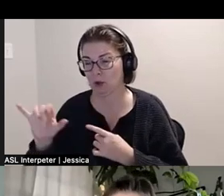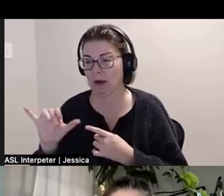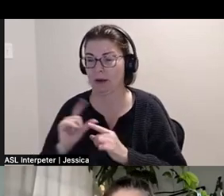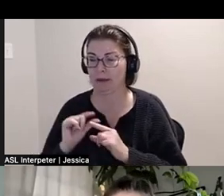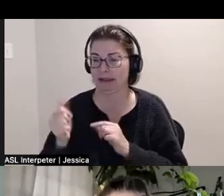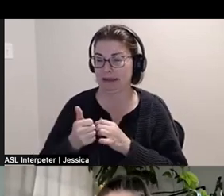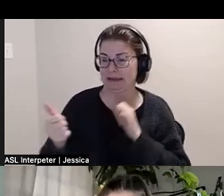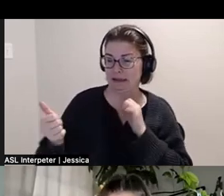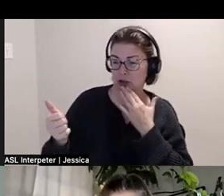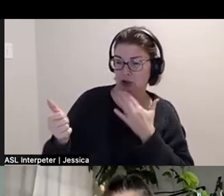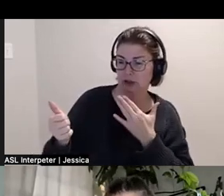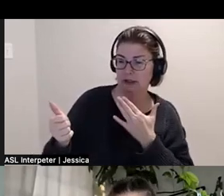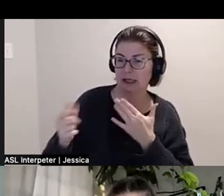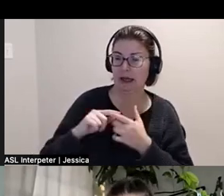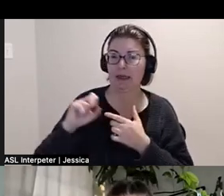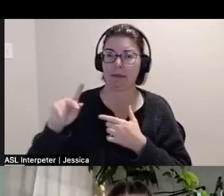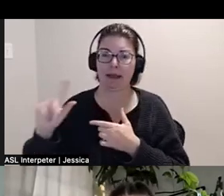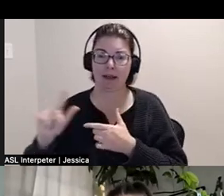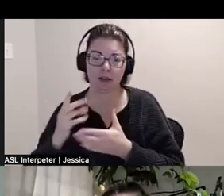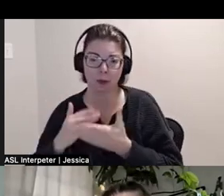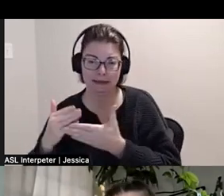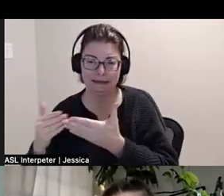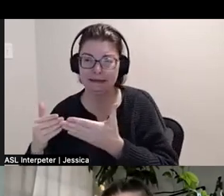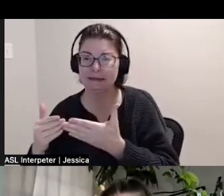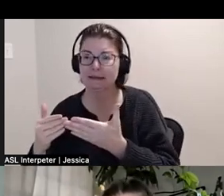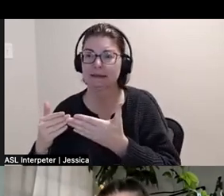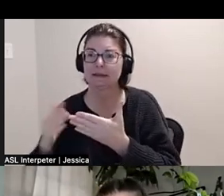And then going back into pieces and reacquainting ourselves with each other.